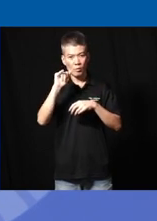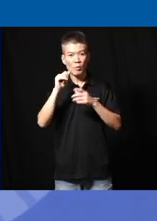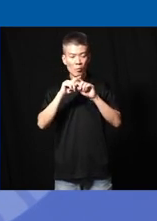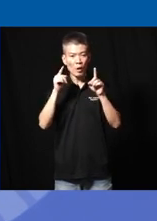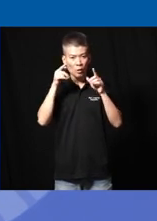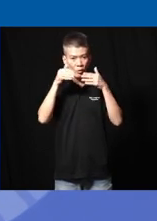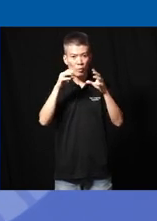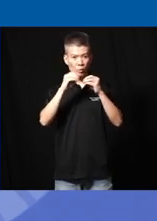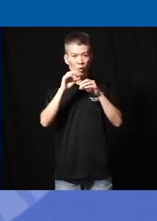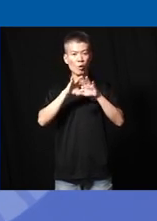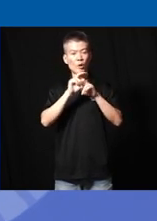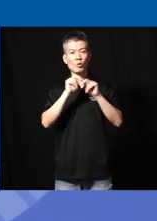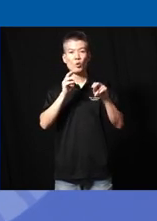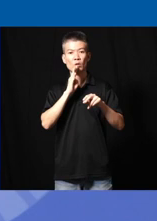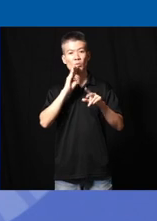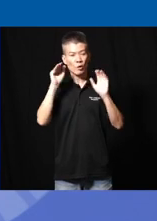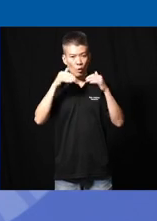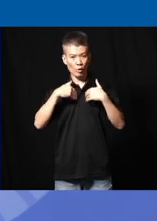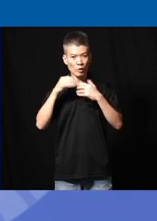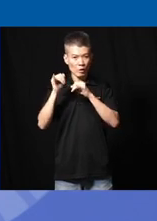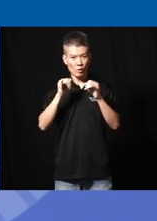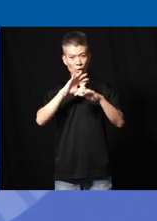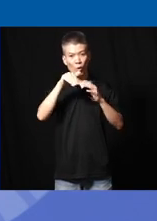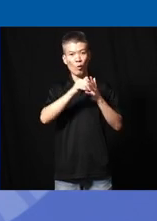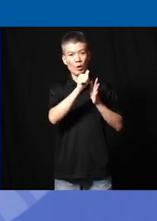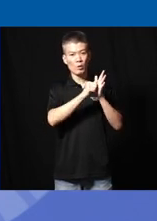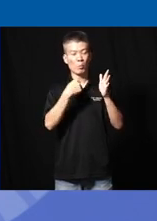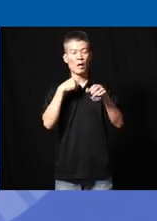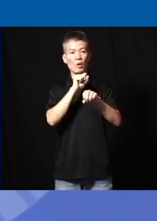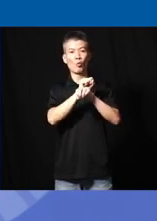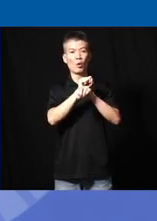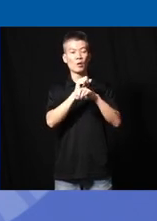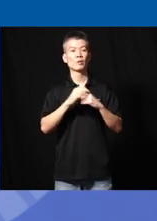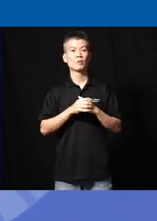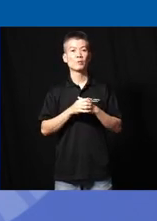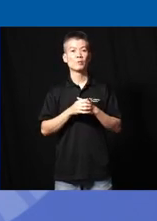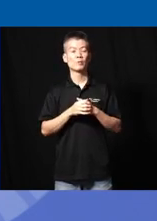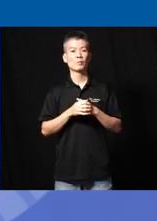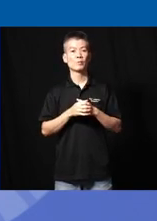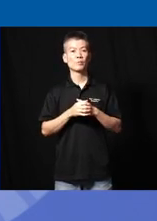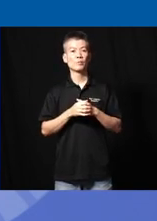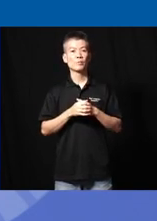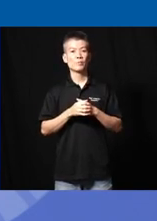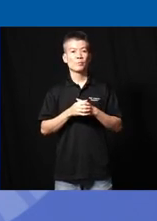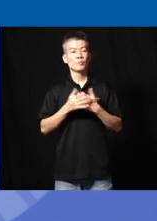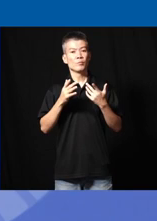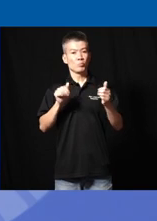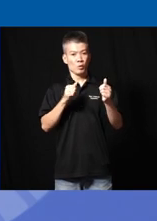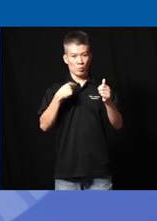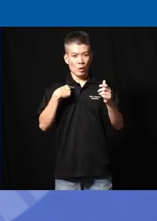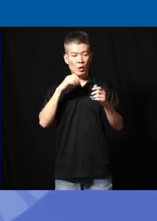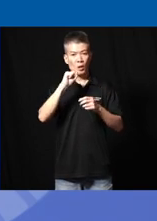mostly on non-speaking autistic individuals of all ages in my work to uh pursue my scholarship I seek